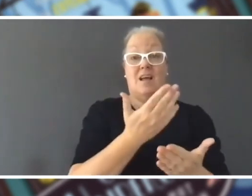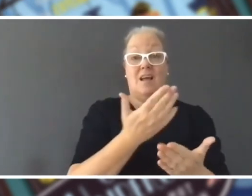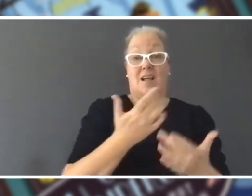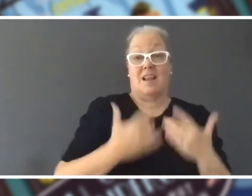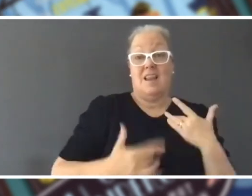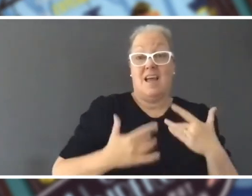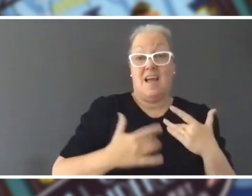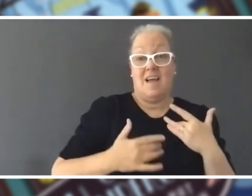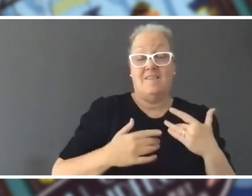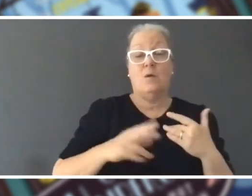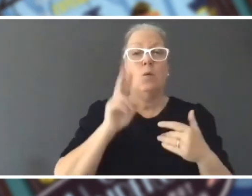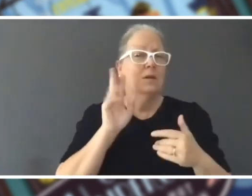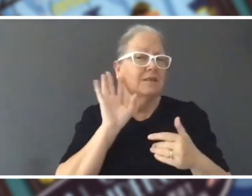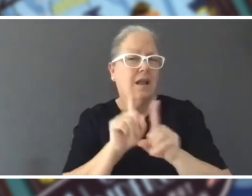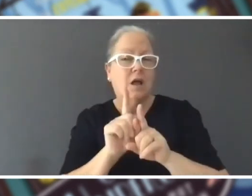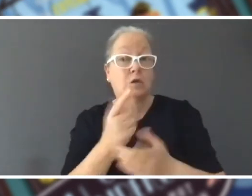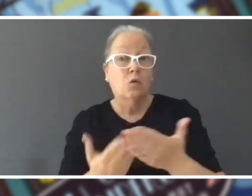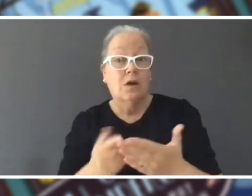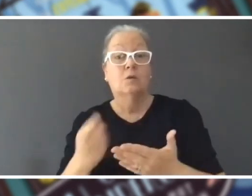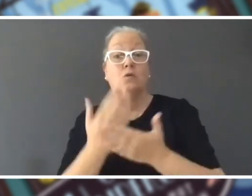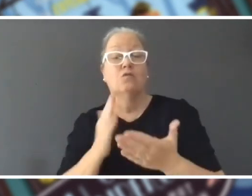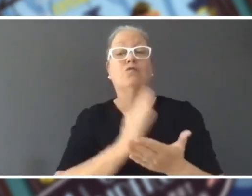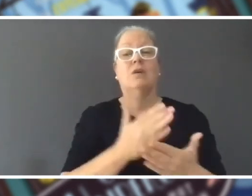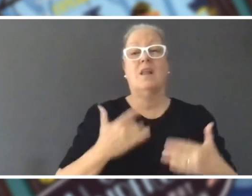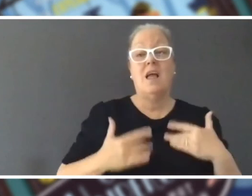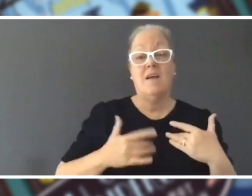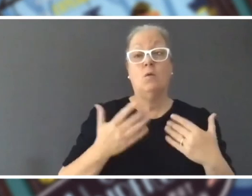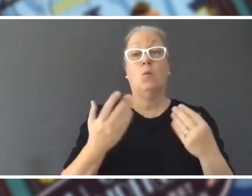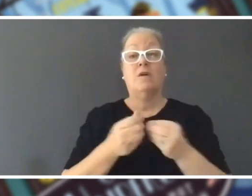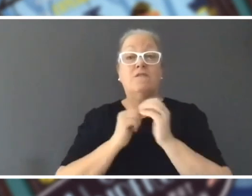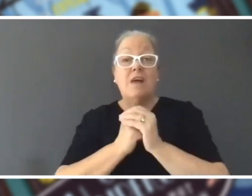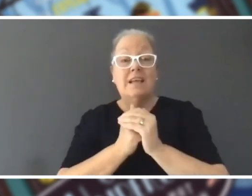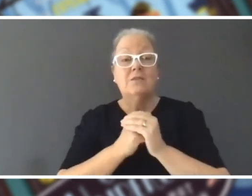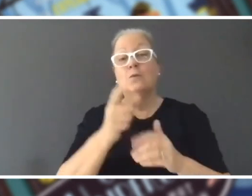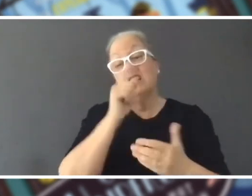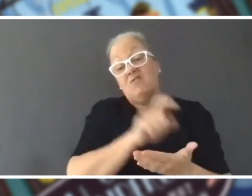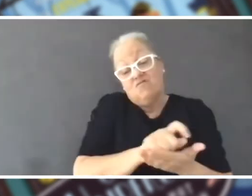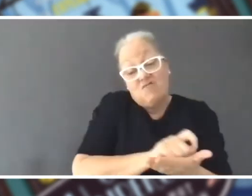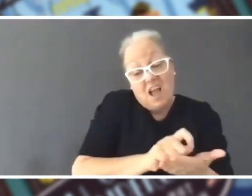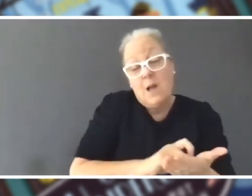stories sound like real life. So, playing that game with your friends and you can do it writing down or you can just do it talking,